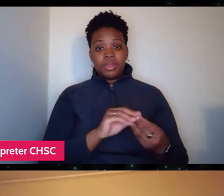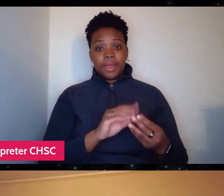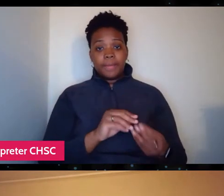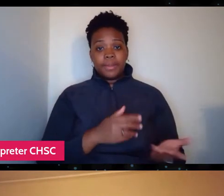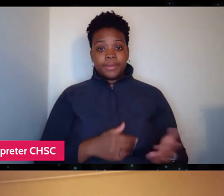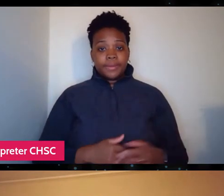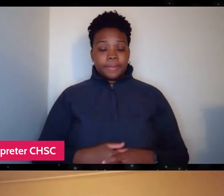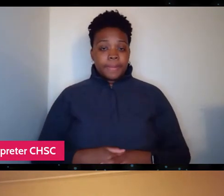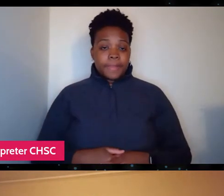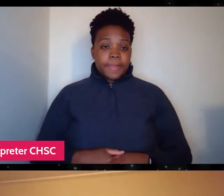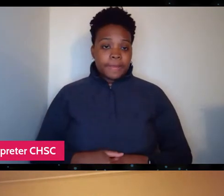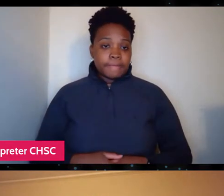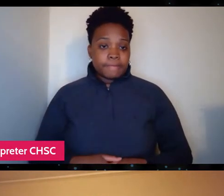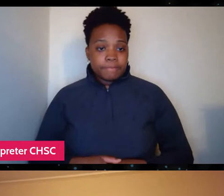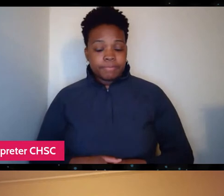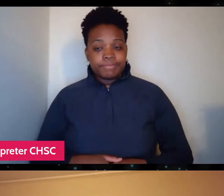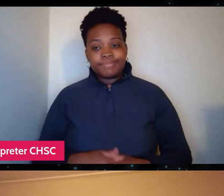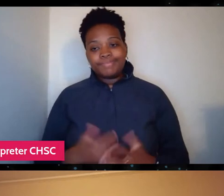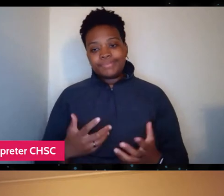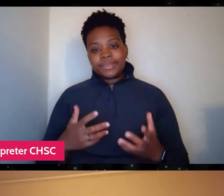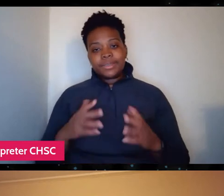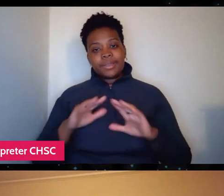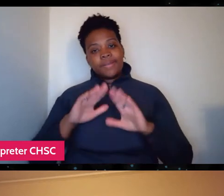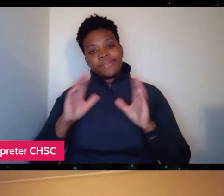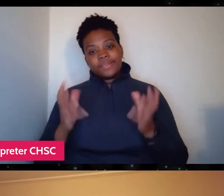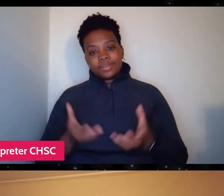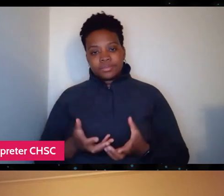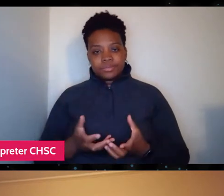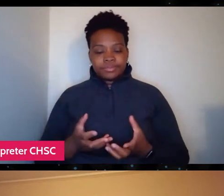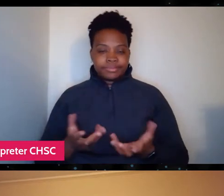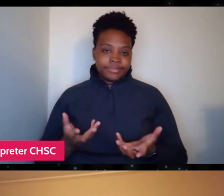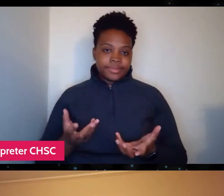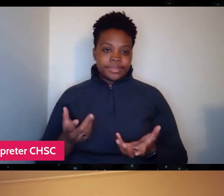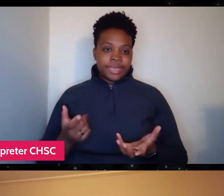I mean, in a nutshell, I am for a free,